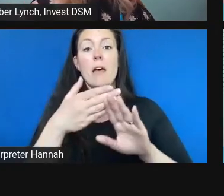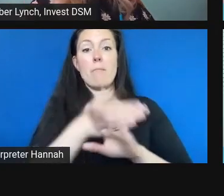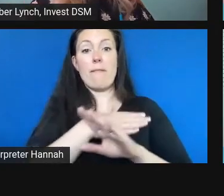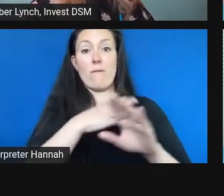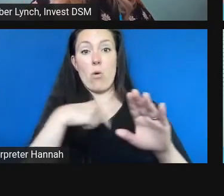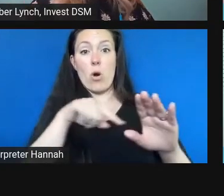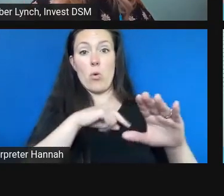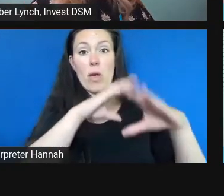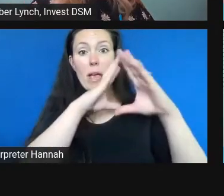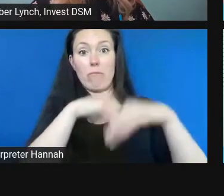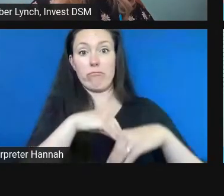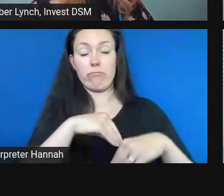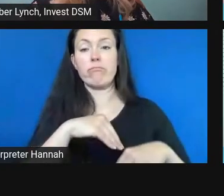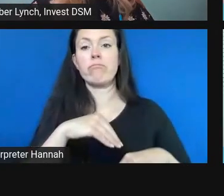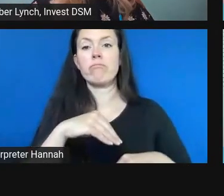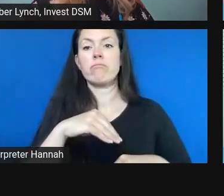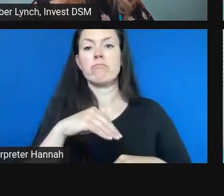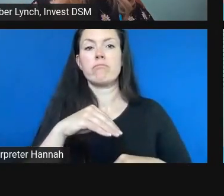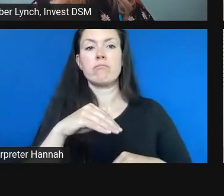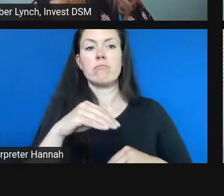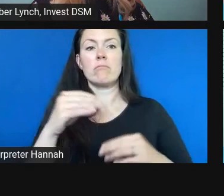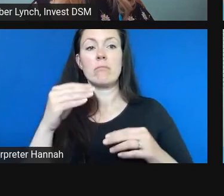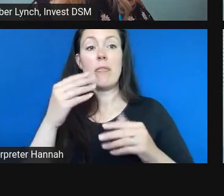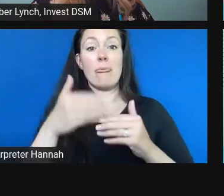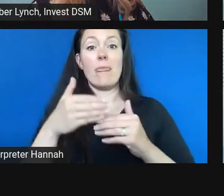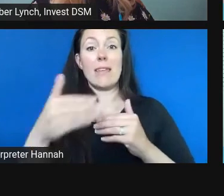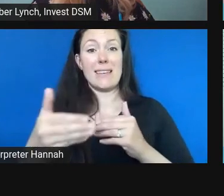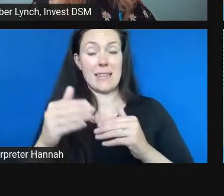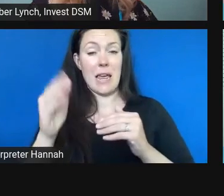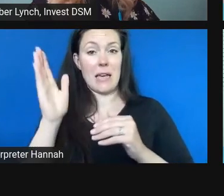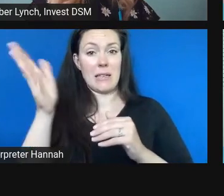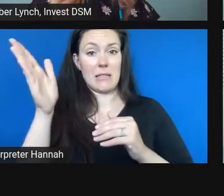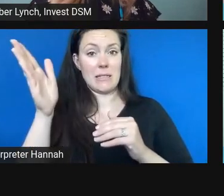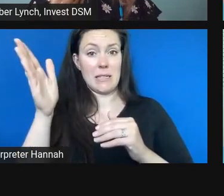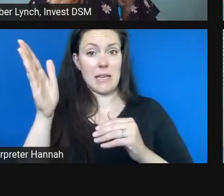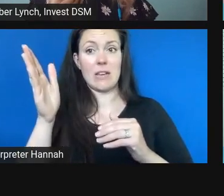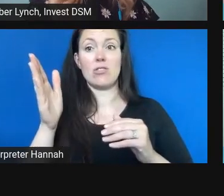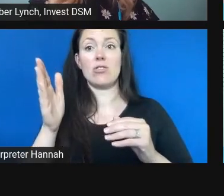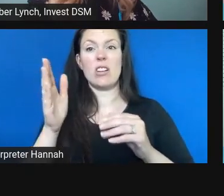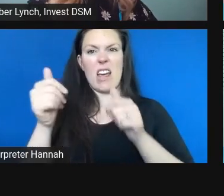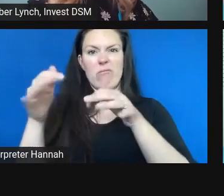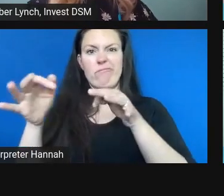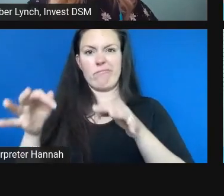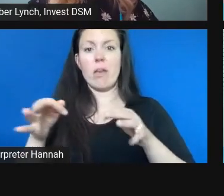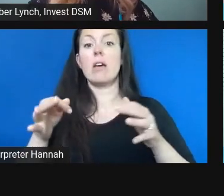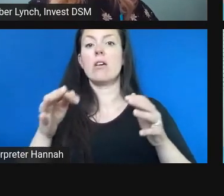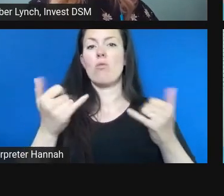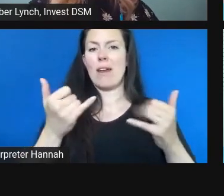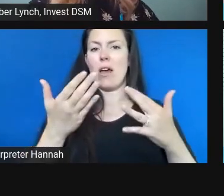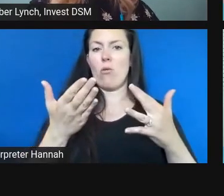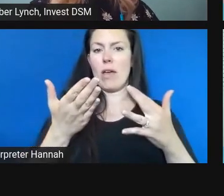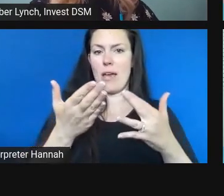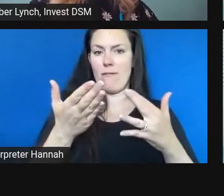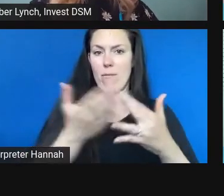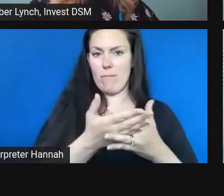So we do have a break now. Our next session will start at 10: 45 a.m.